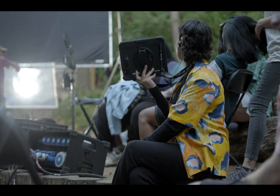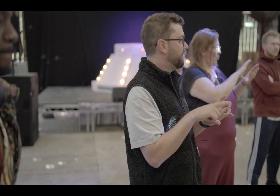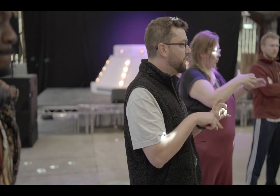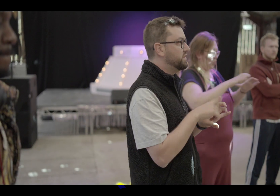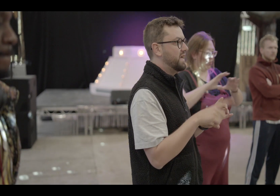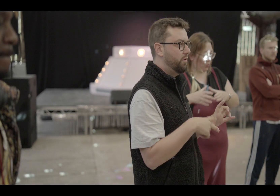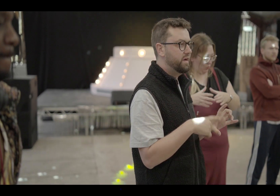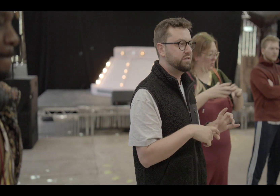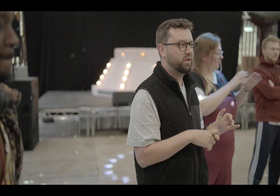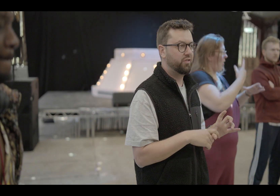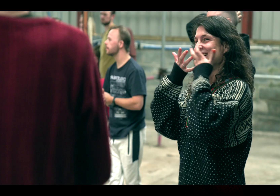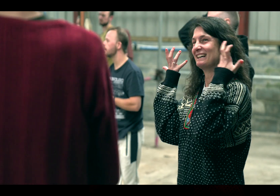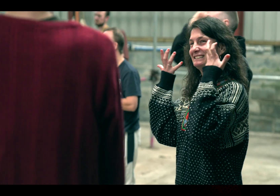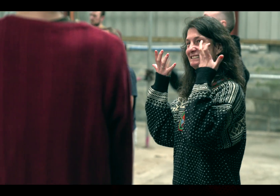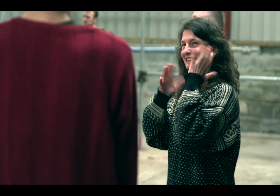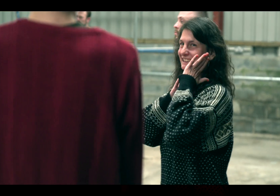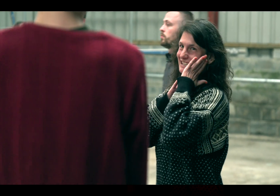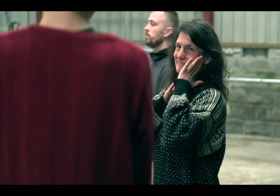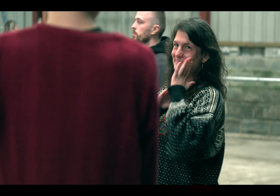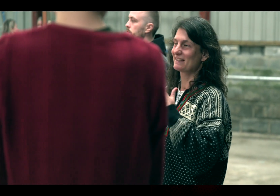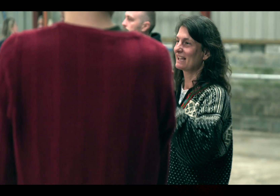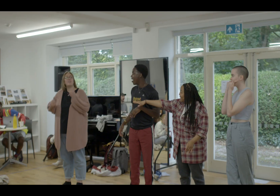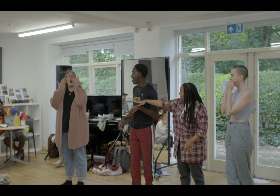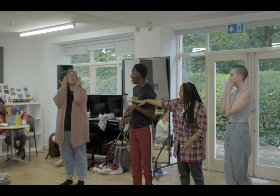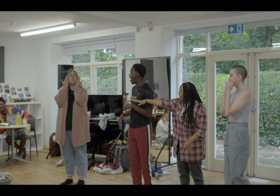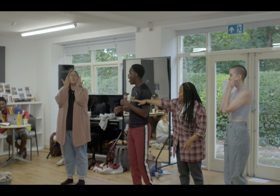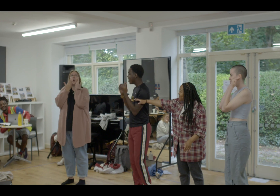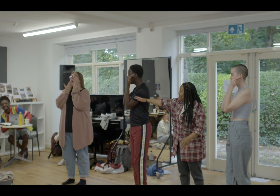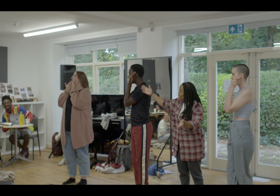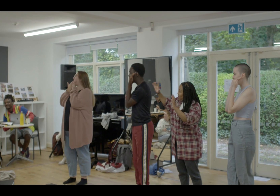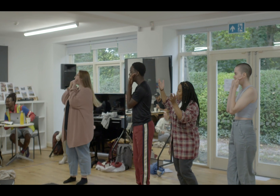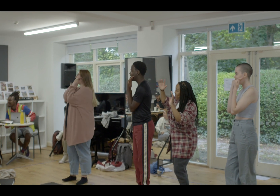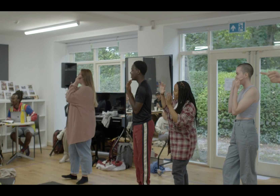been impacted and developed their skills in Access and Inclusion which feels really great.